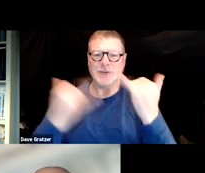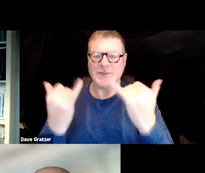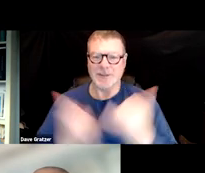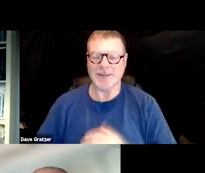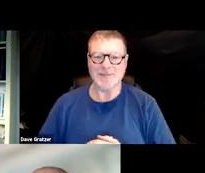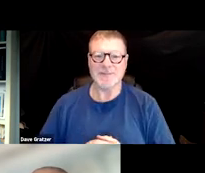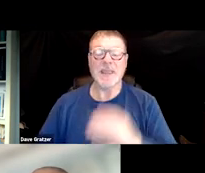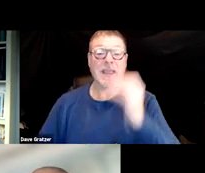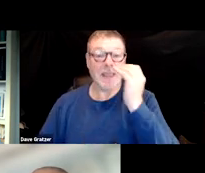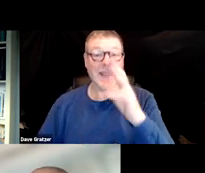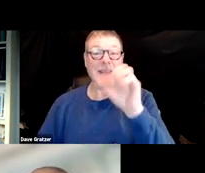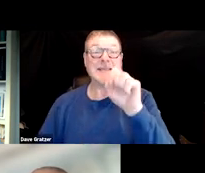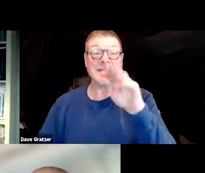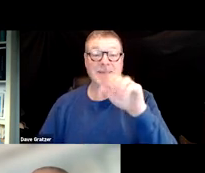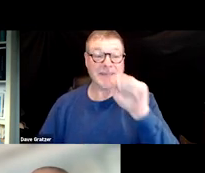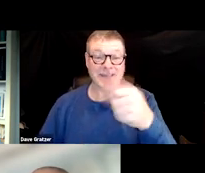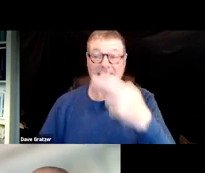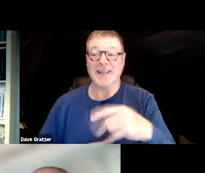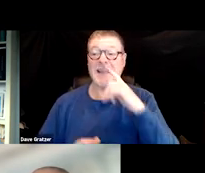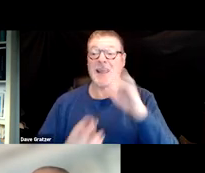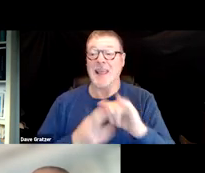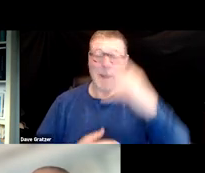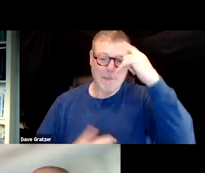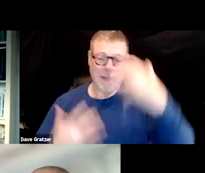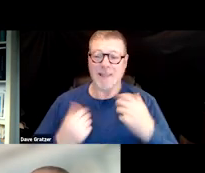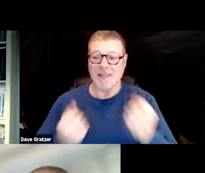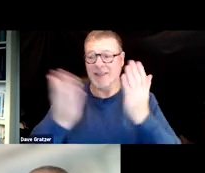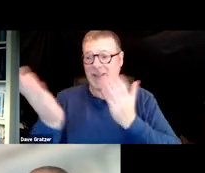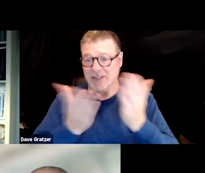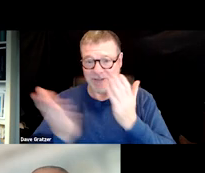On behalf of SAMHSA which is the Substance Abuse and Mental Health Services Administration,